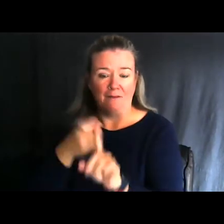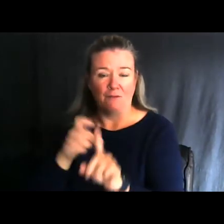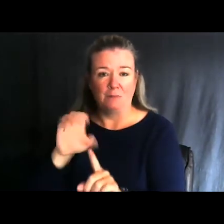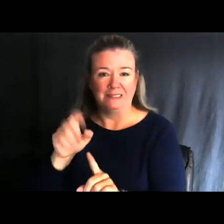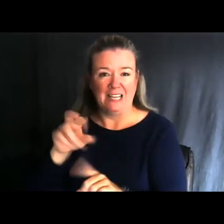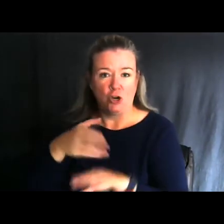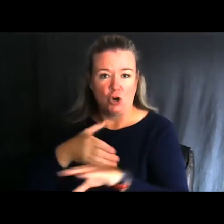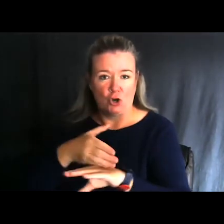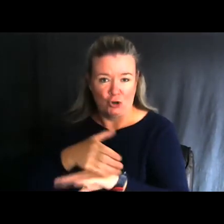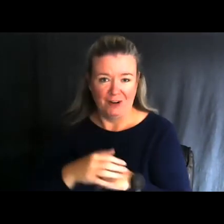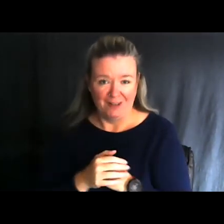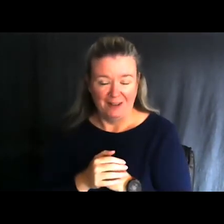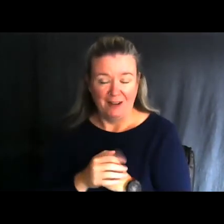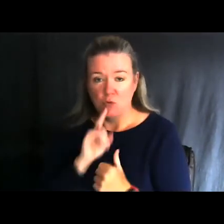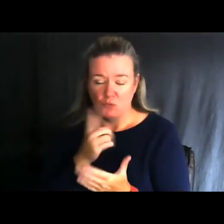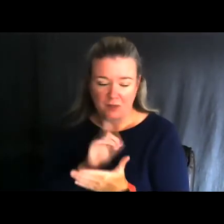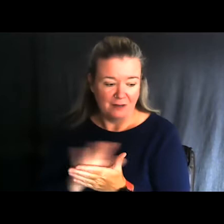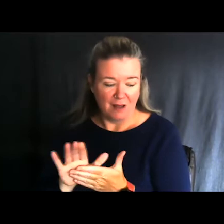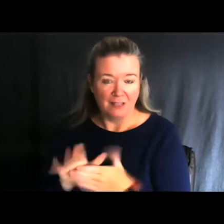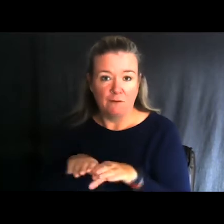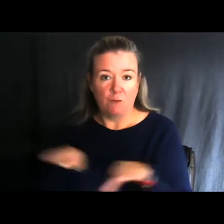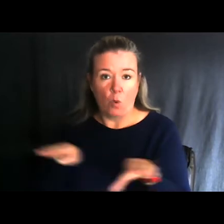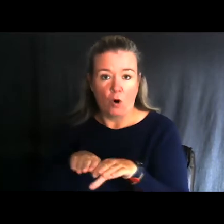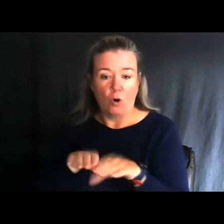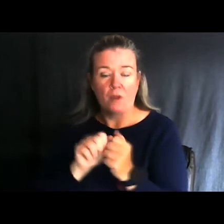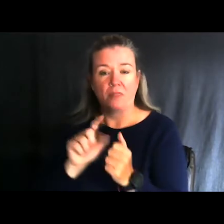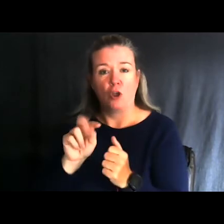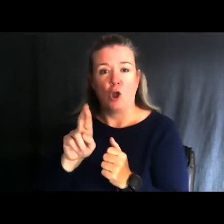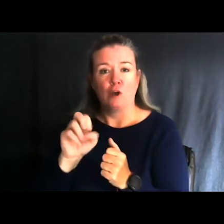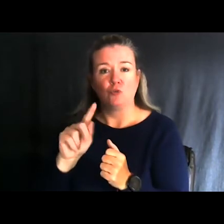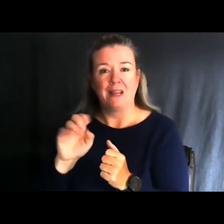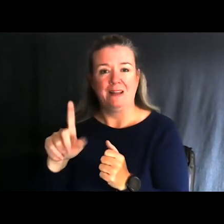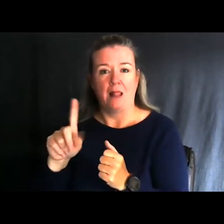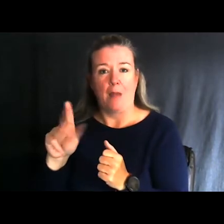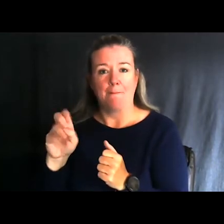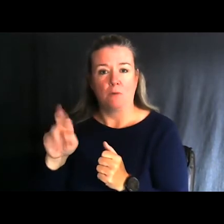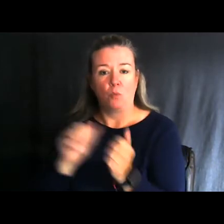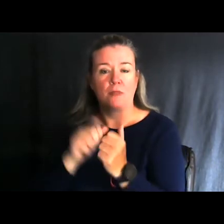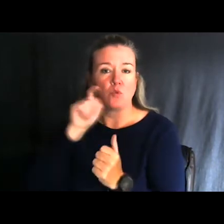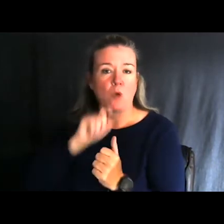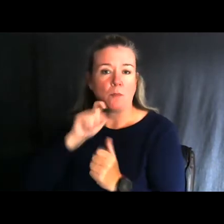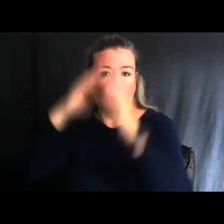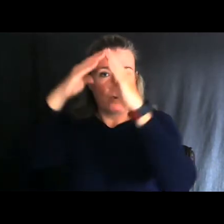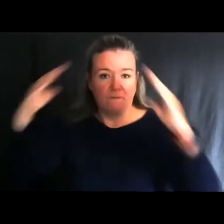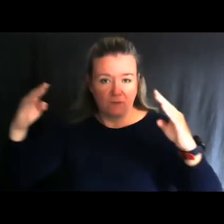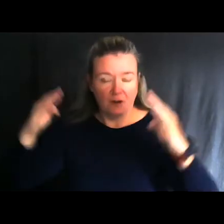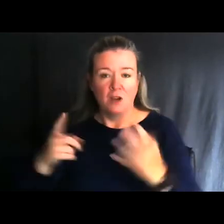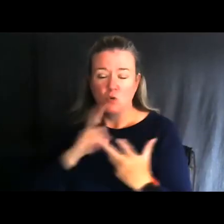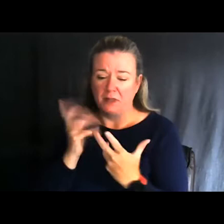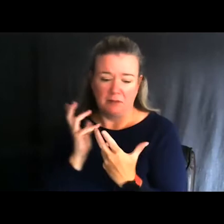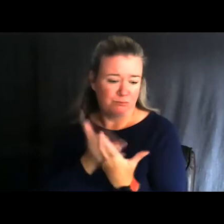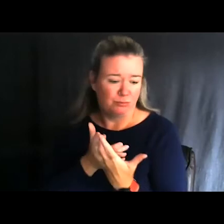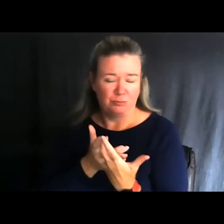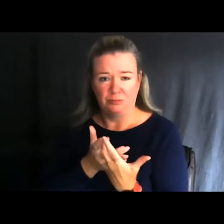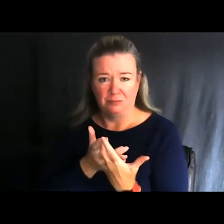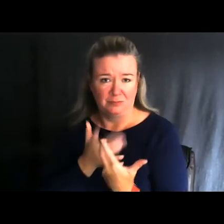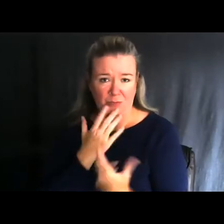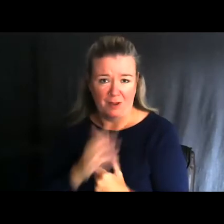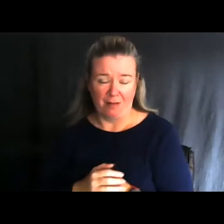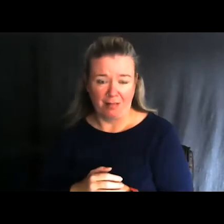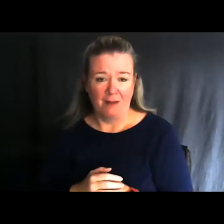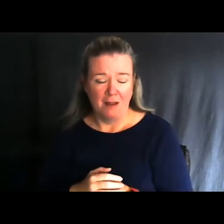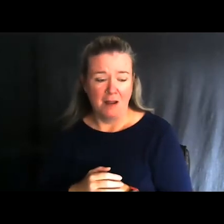they have the nice floors (treated lumber), rubber roofs on them, and it works out really,